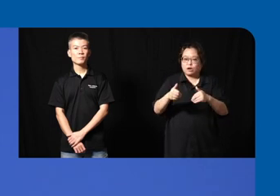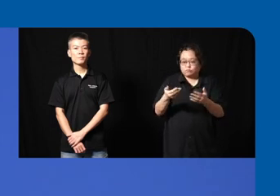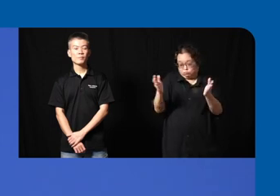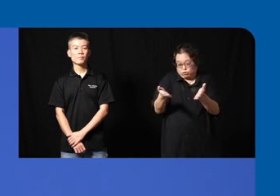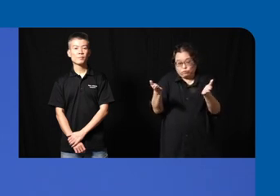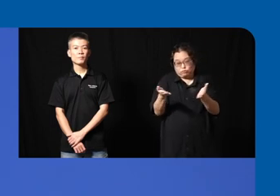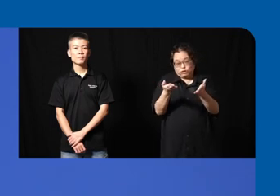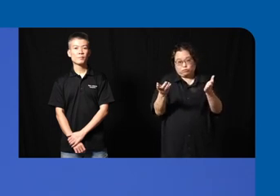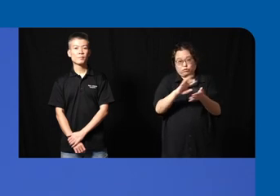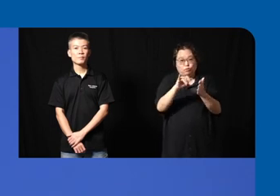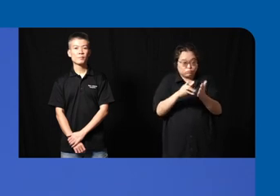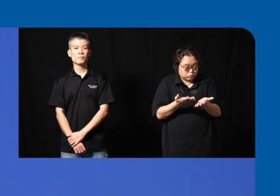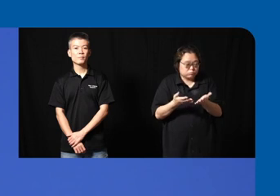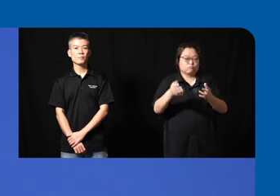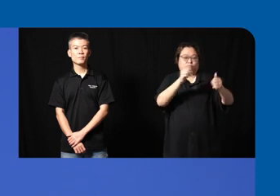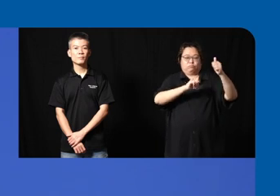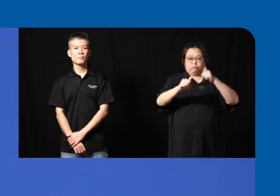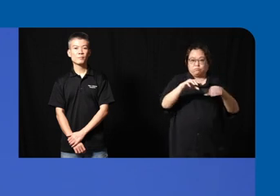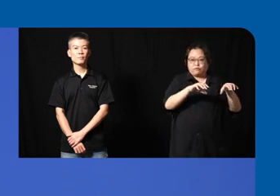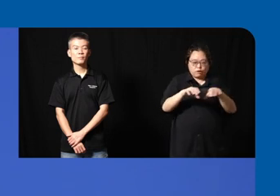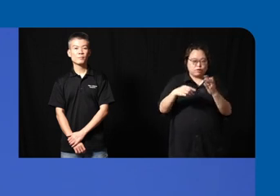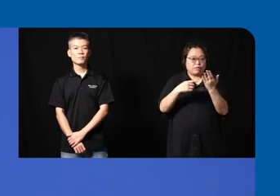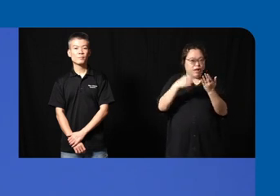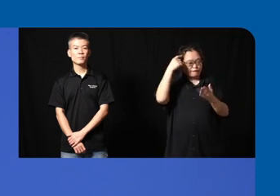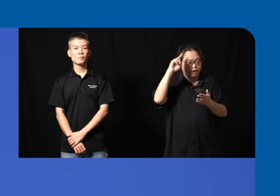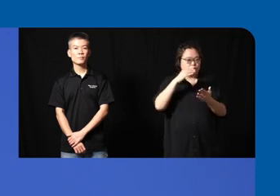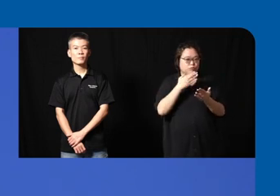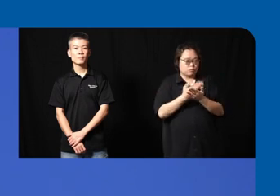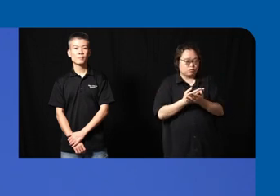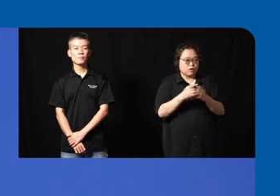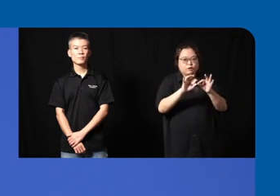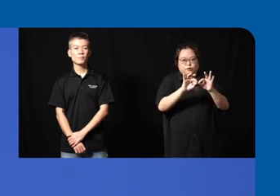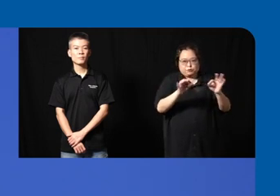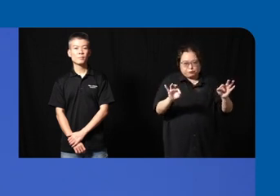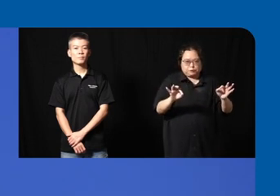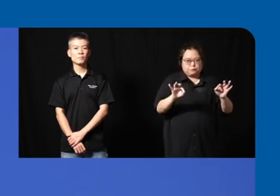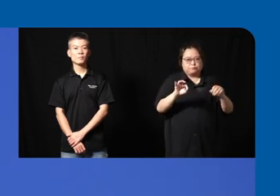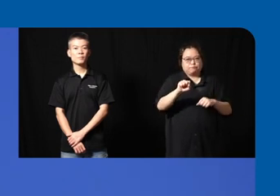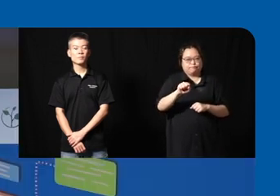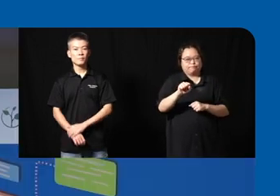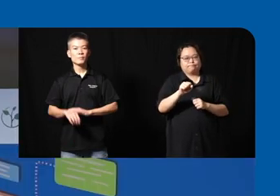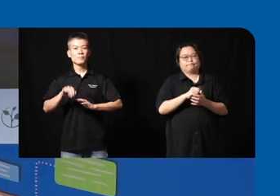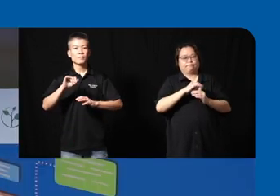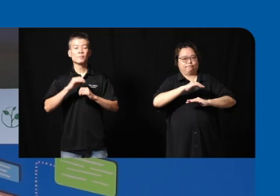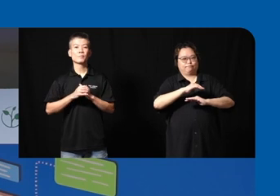the community to take action to do Tech for good so let's keep the statement to that and then yeah